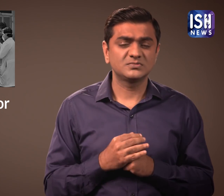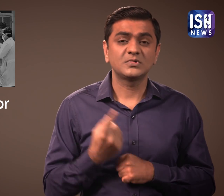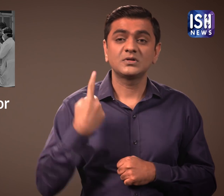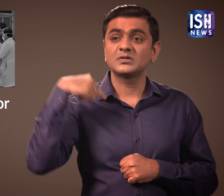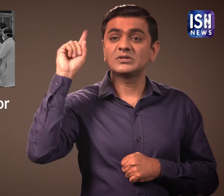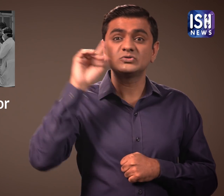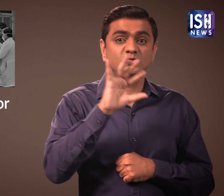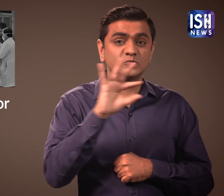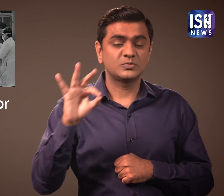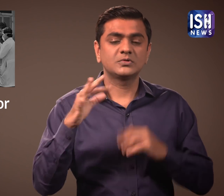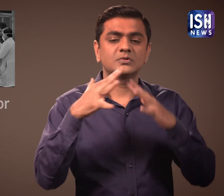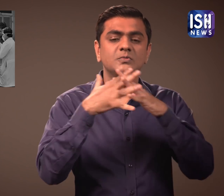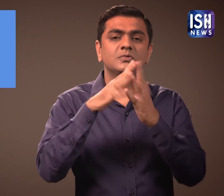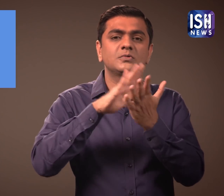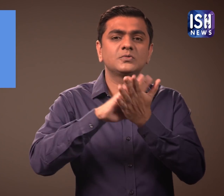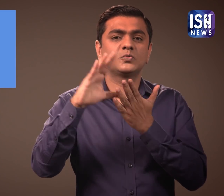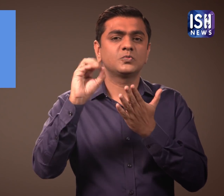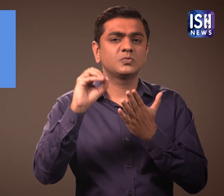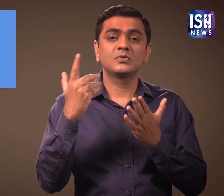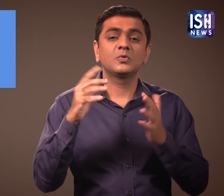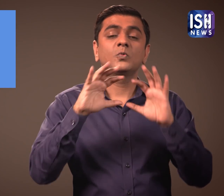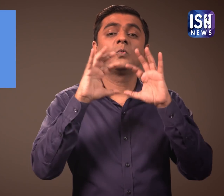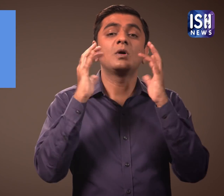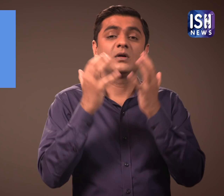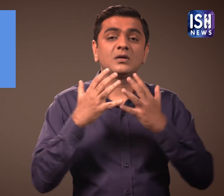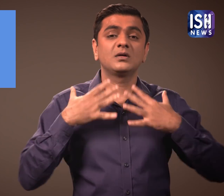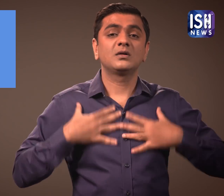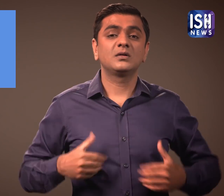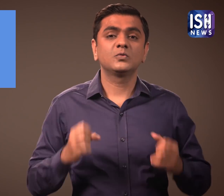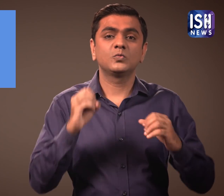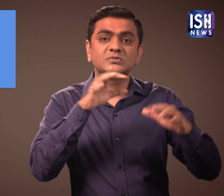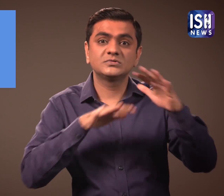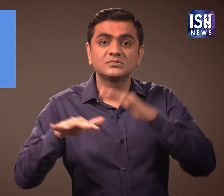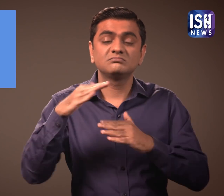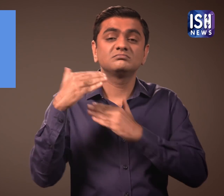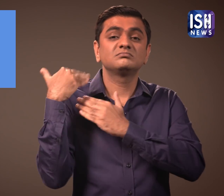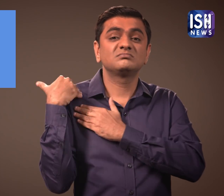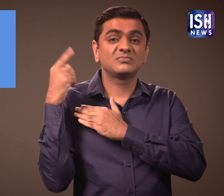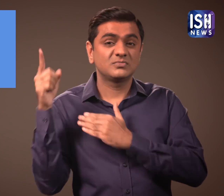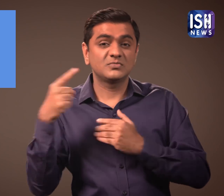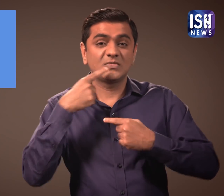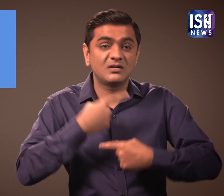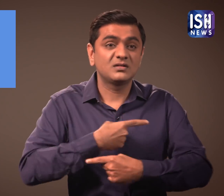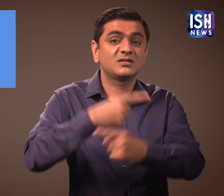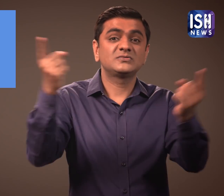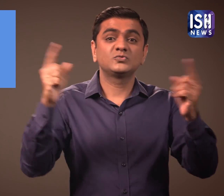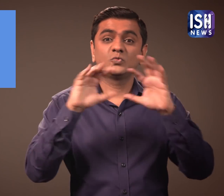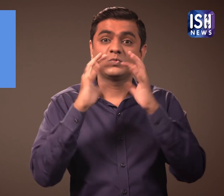Last week the World Health Organisation